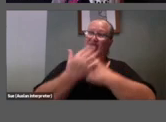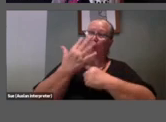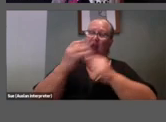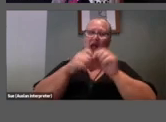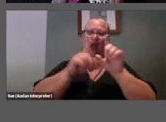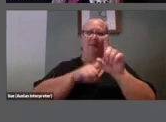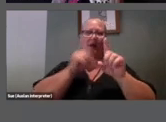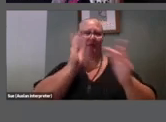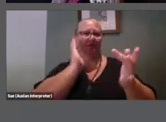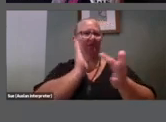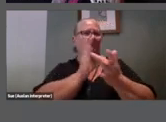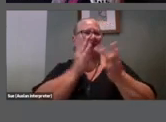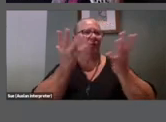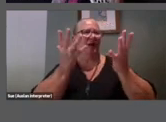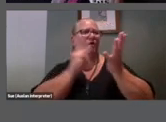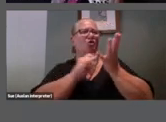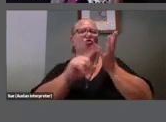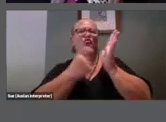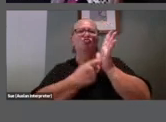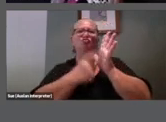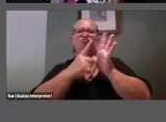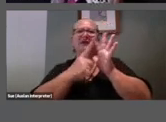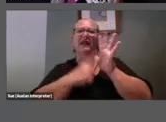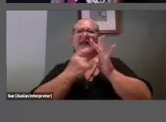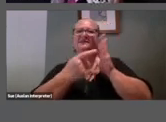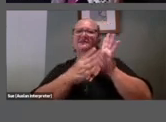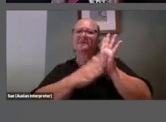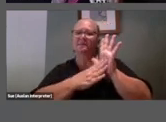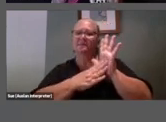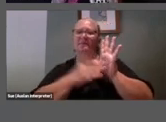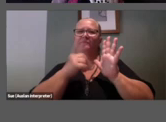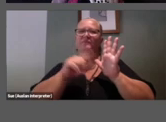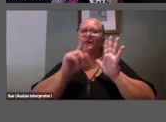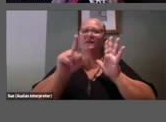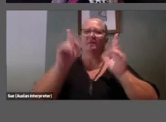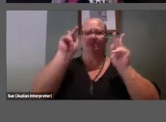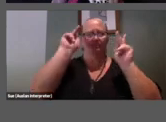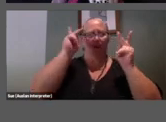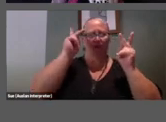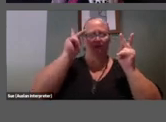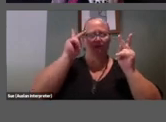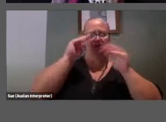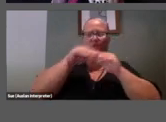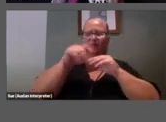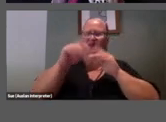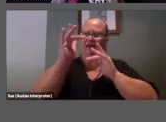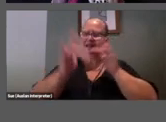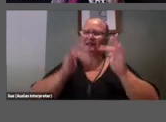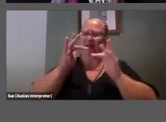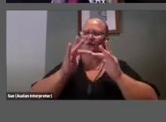Surrealism and the disorienting politics of the International Situationists.